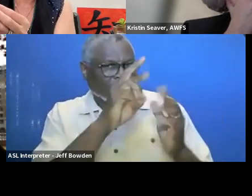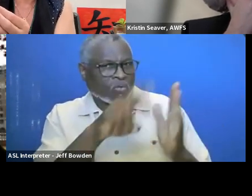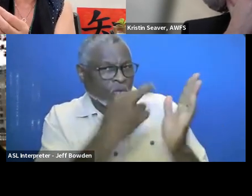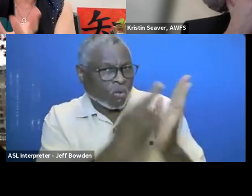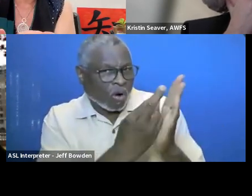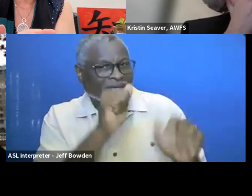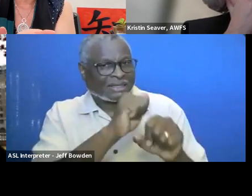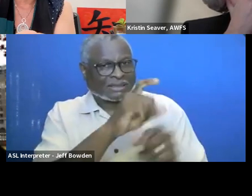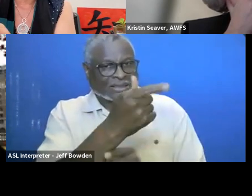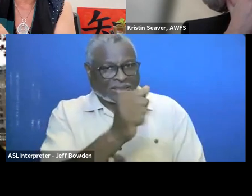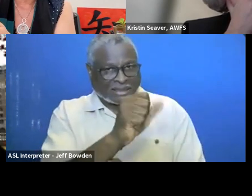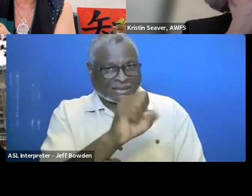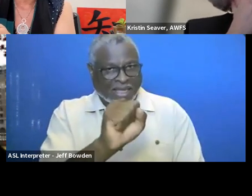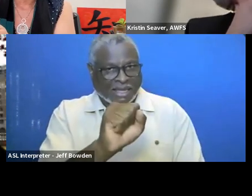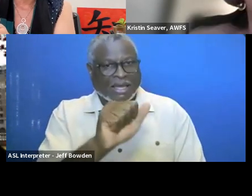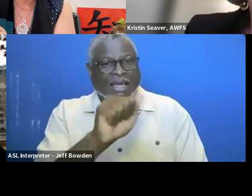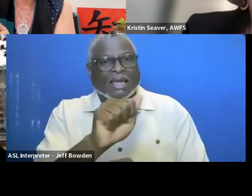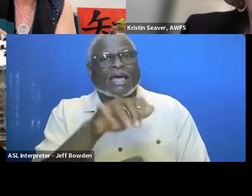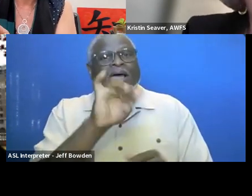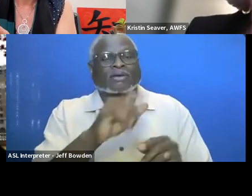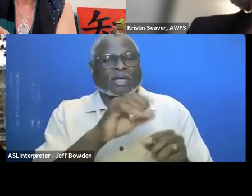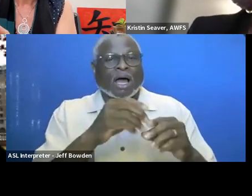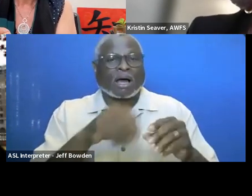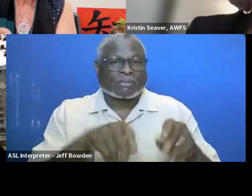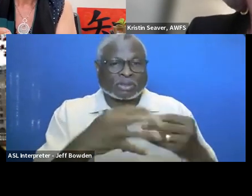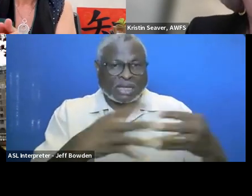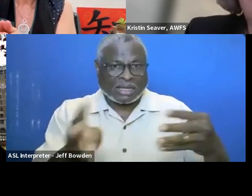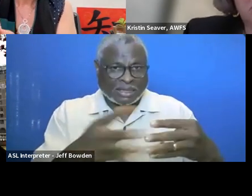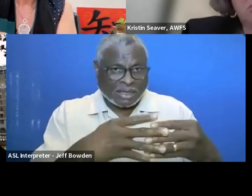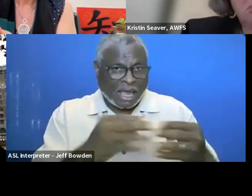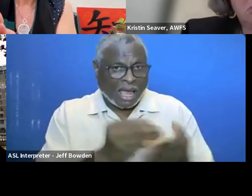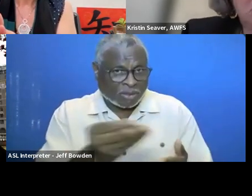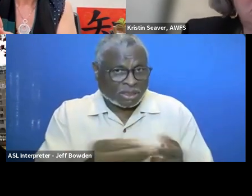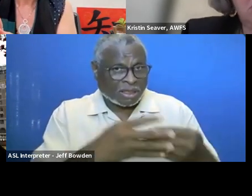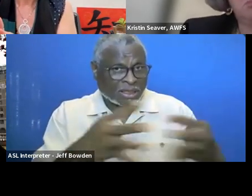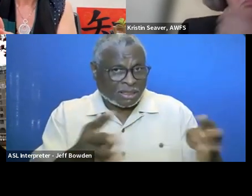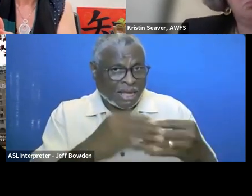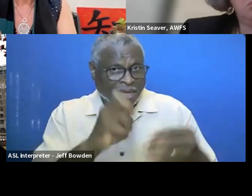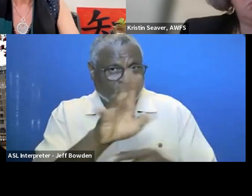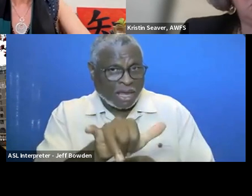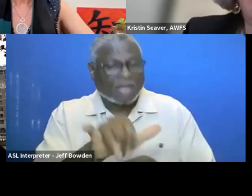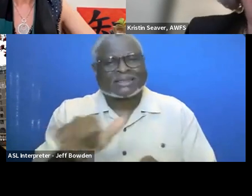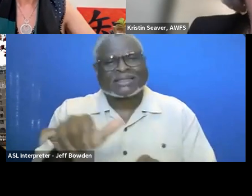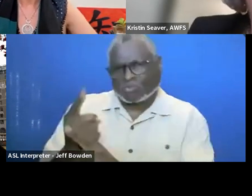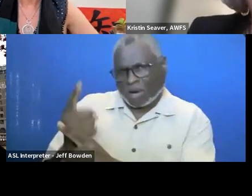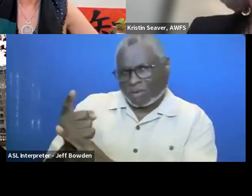for procurement, the Acquisition Gateway? Yes, like you need a system.